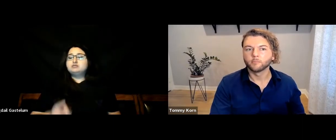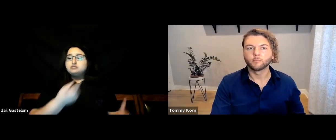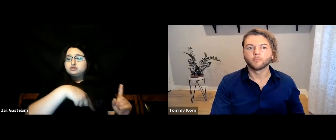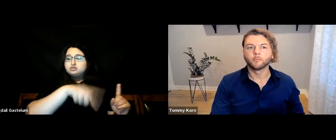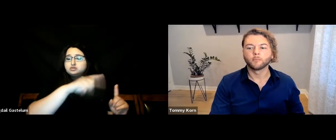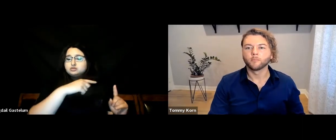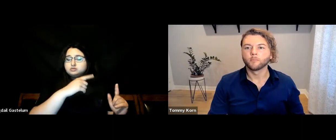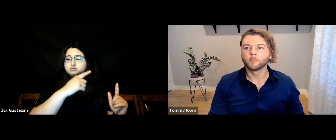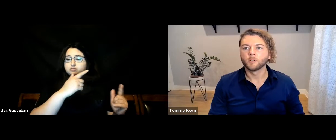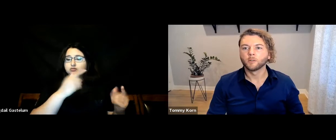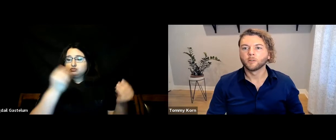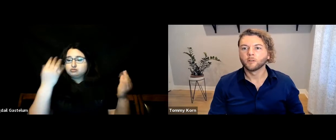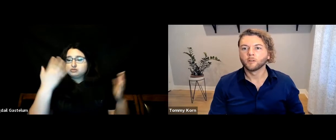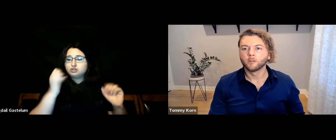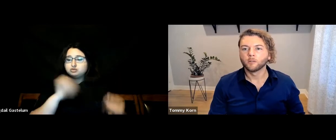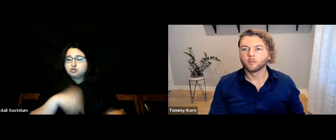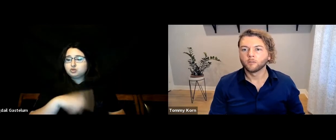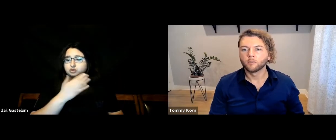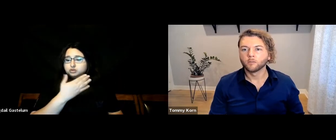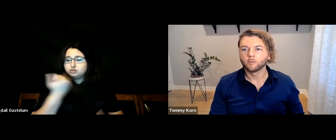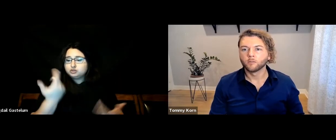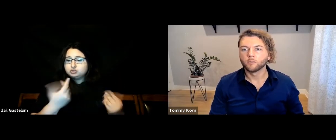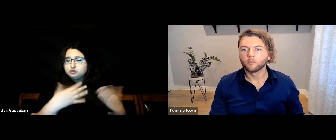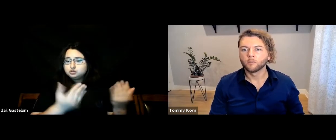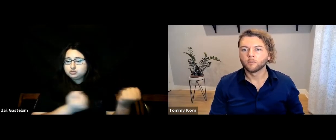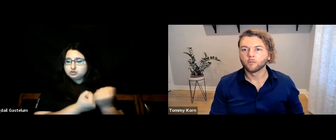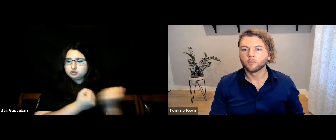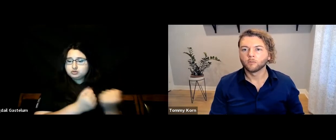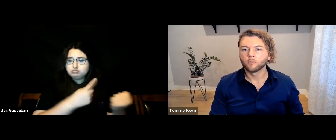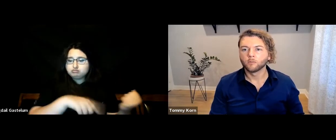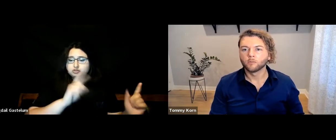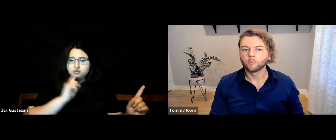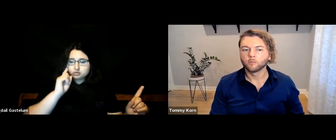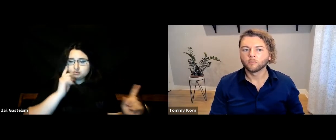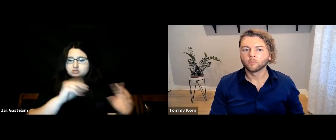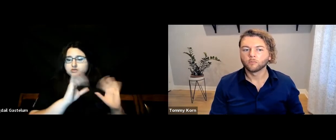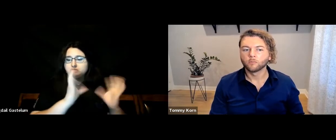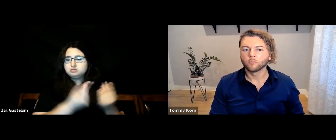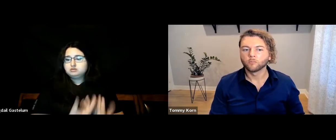[Bigdail] Okay. “What can teachers do to best support their Deaf students and families?”